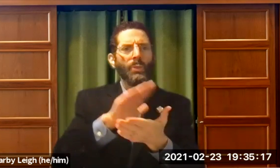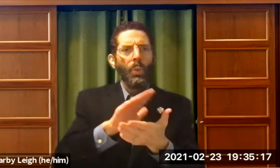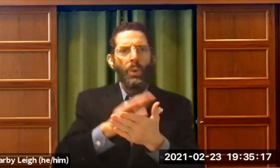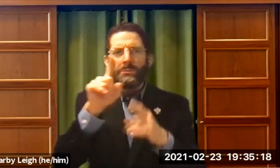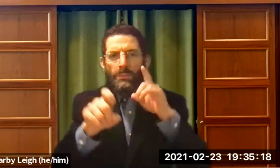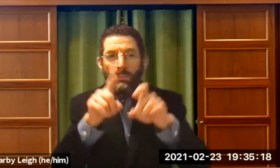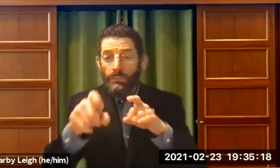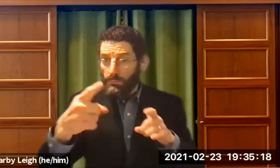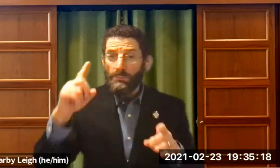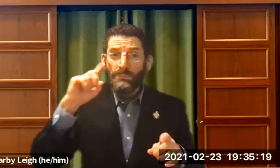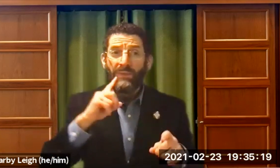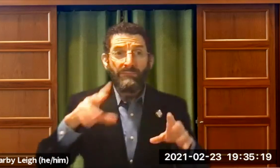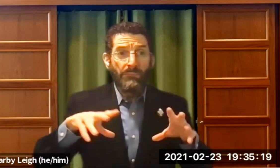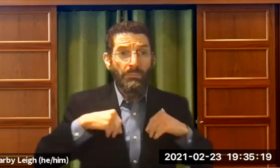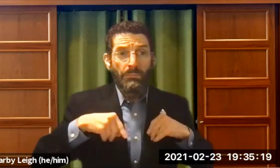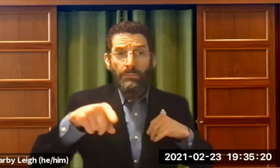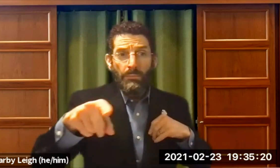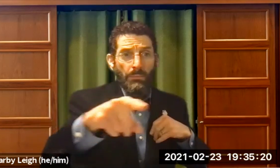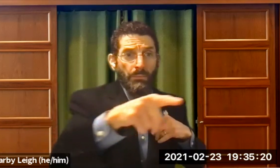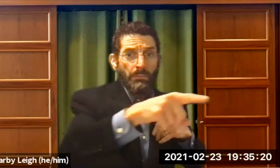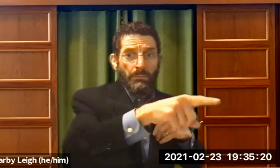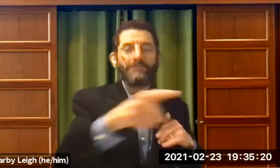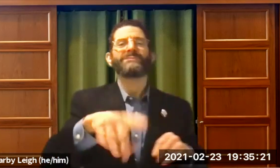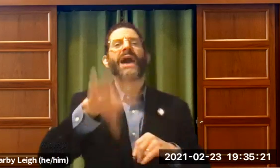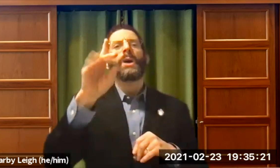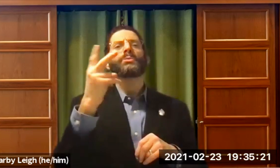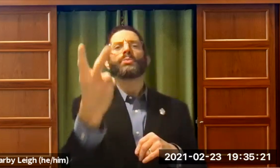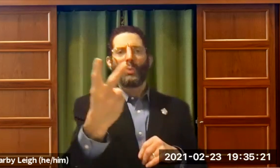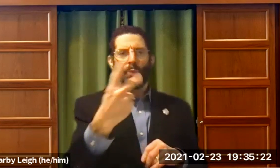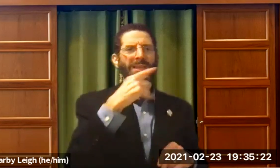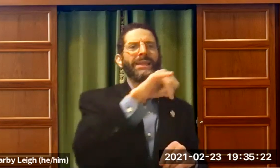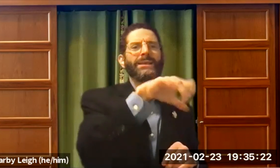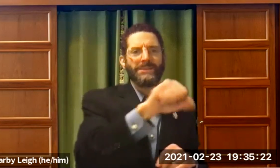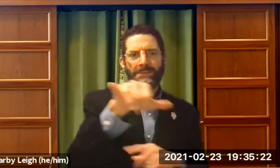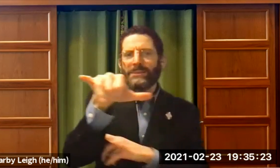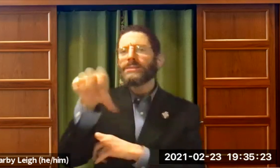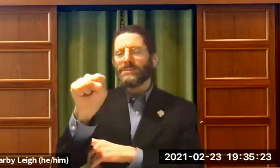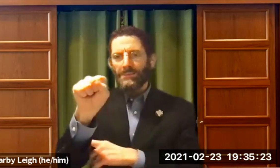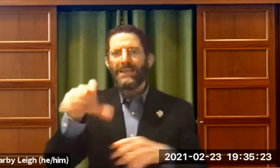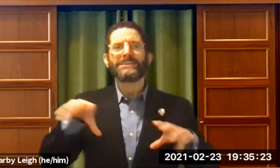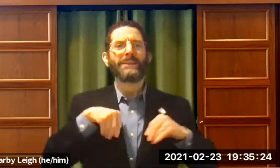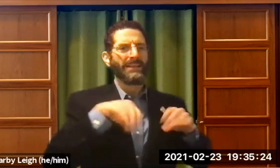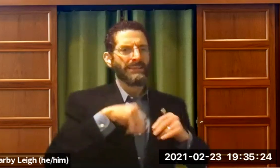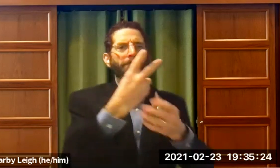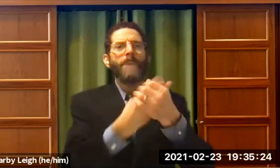went to visit different Rabbinical schools. I talked to people. Would you accept a deaf person? Would you accept a deaf person? And I found two.